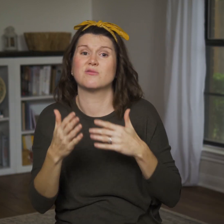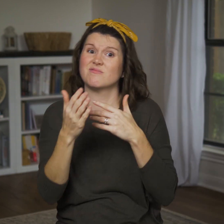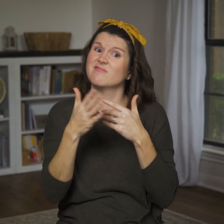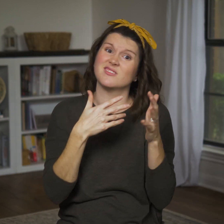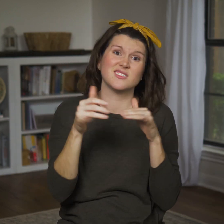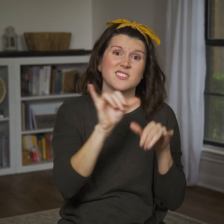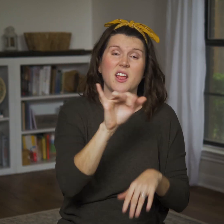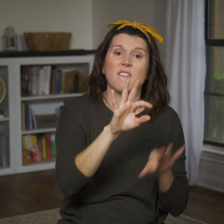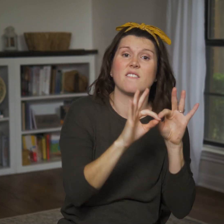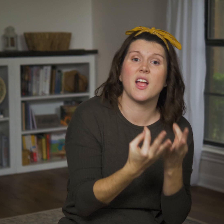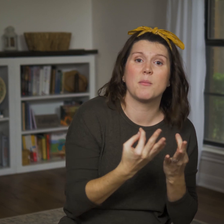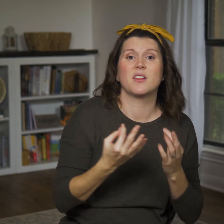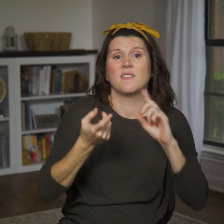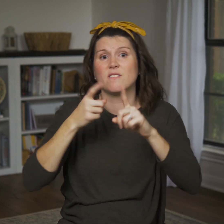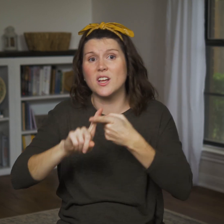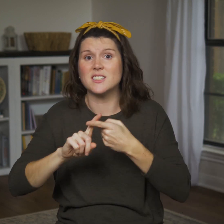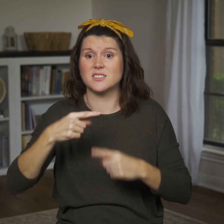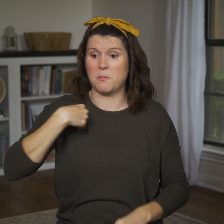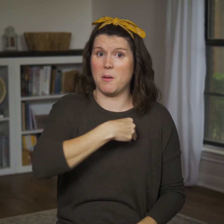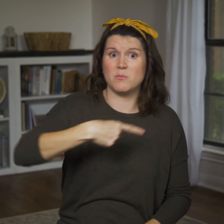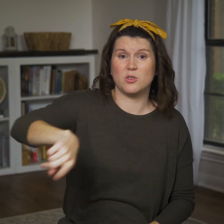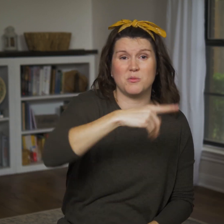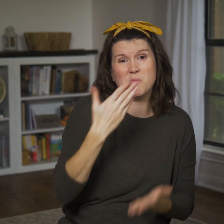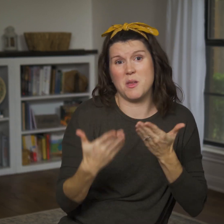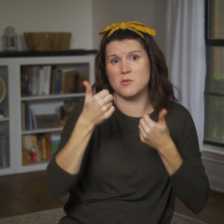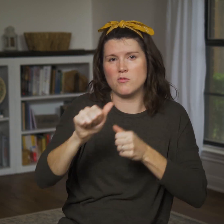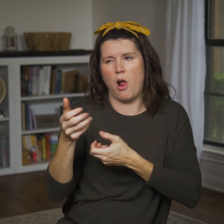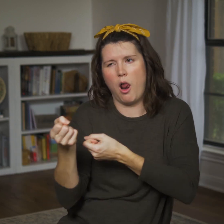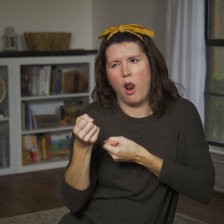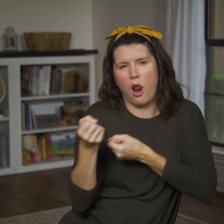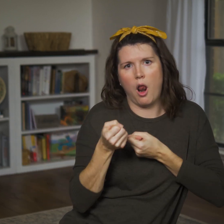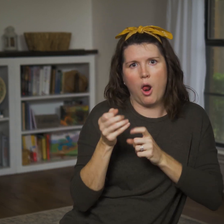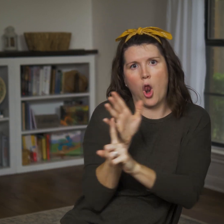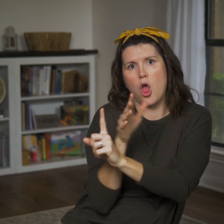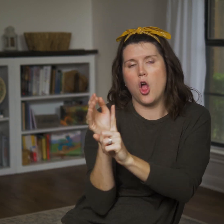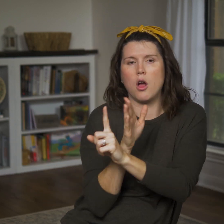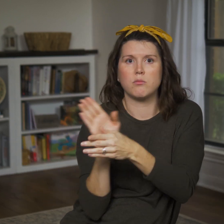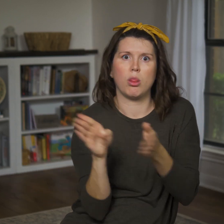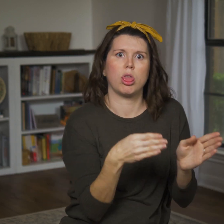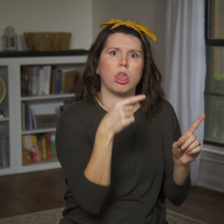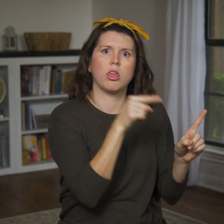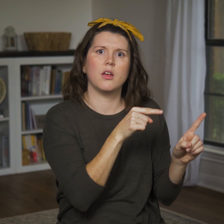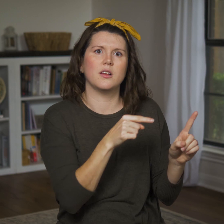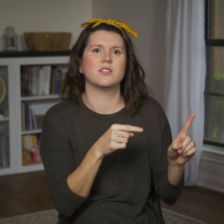and even over friends and family members who try to lure them into apostasy.